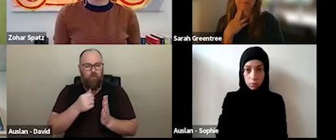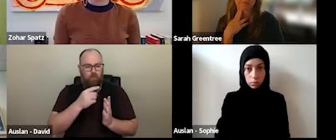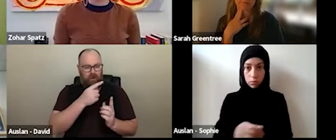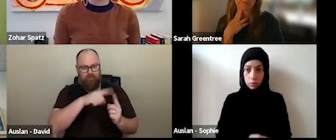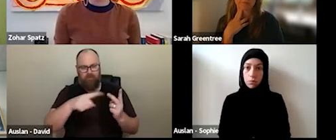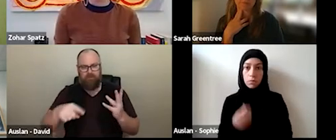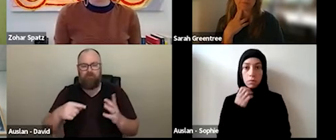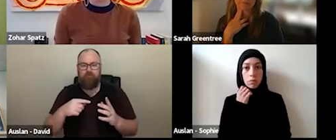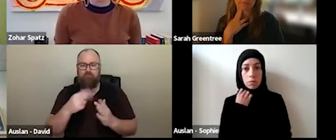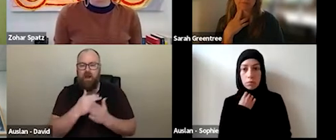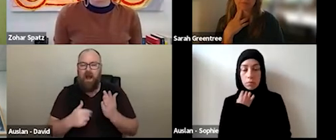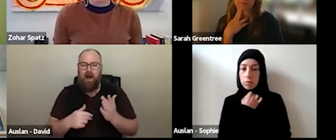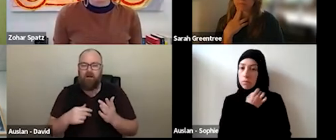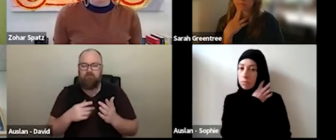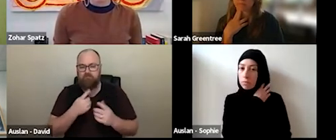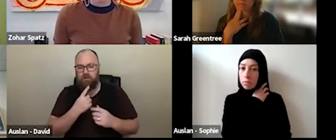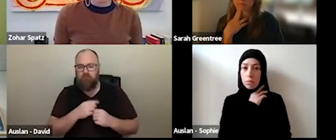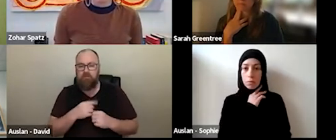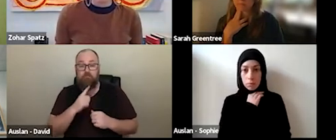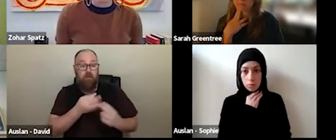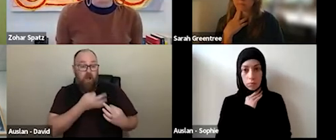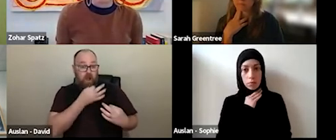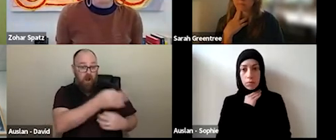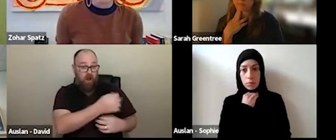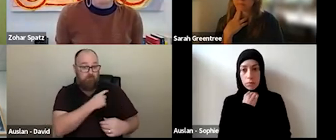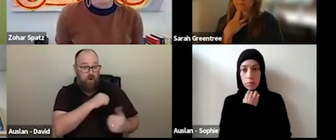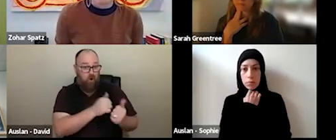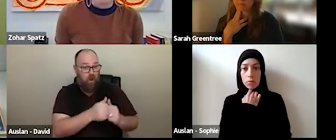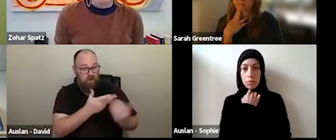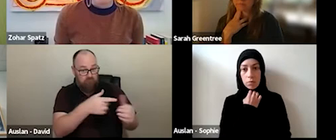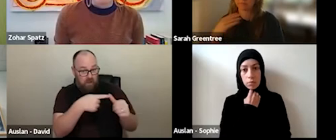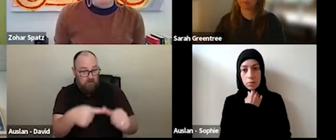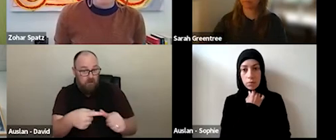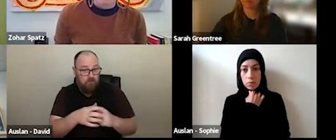And I can certainly provide background as well. I might ask one of my colleagues if they would like to take that one on, and I can certainly